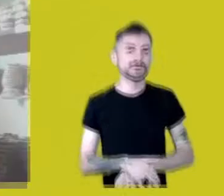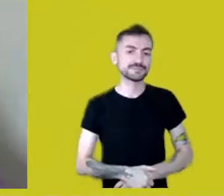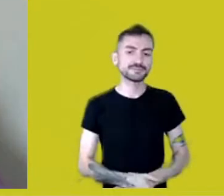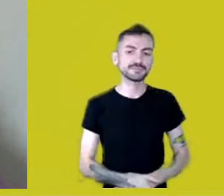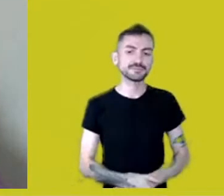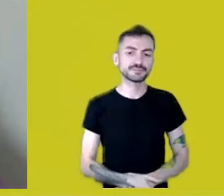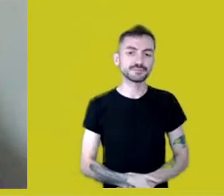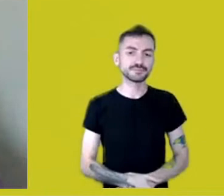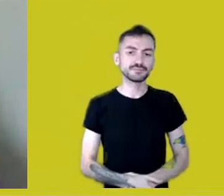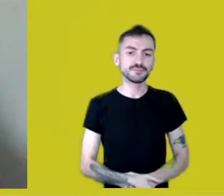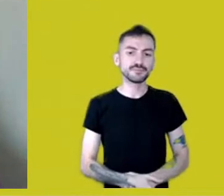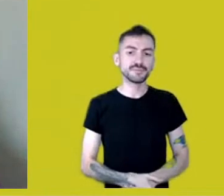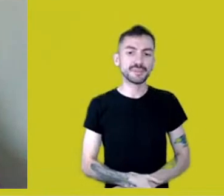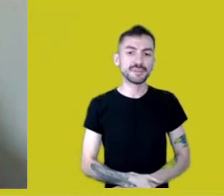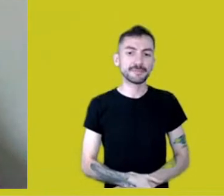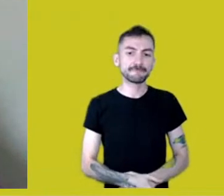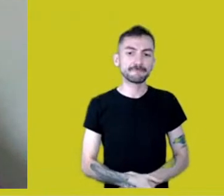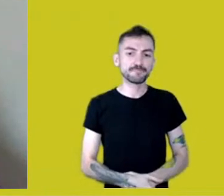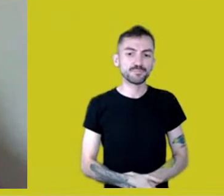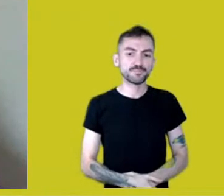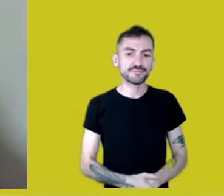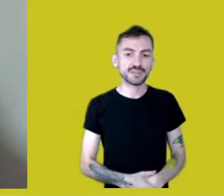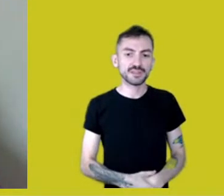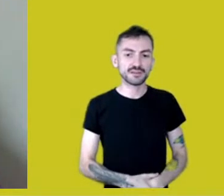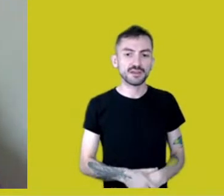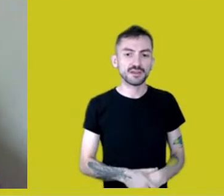Okay. Thank you, Márcia.